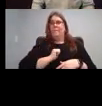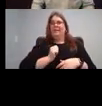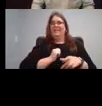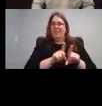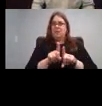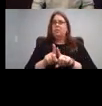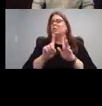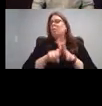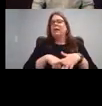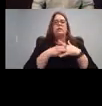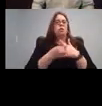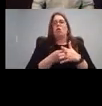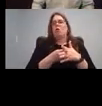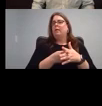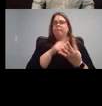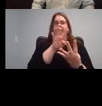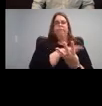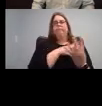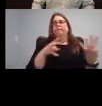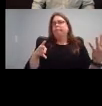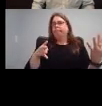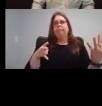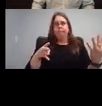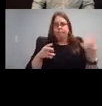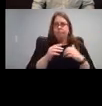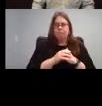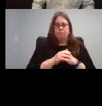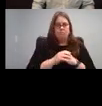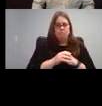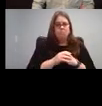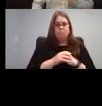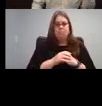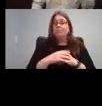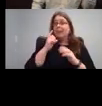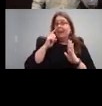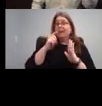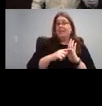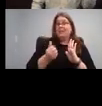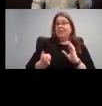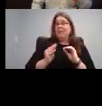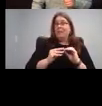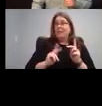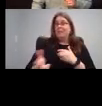I've noticed a few more people who have just joined us Hi, welcome.